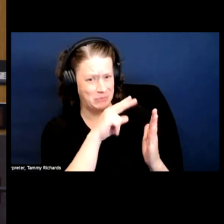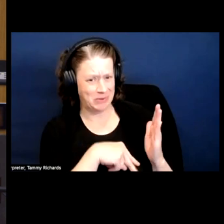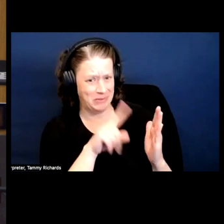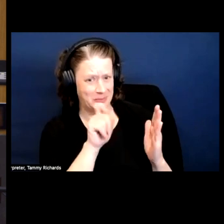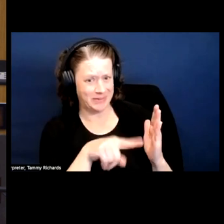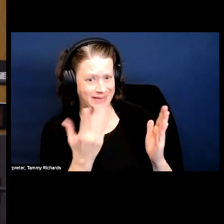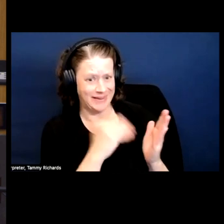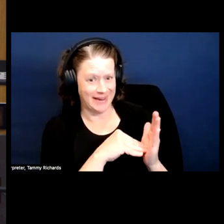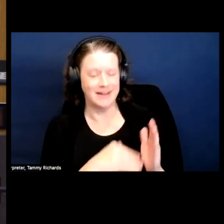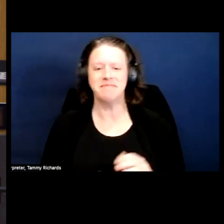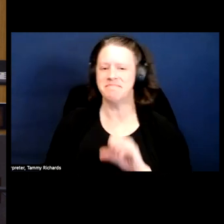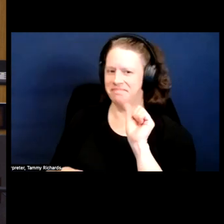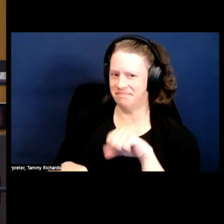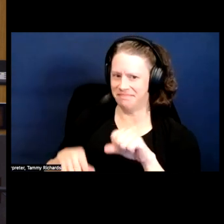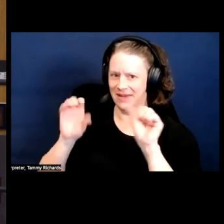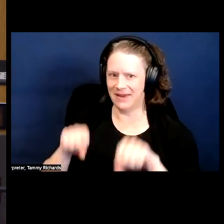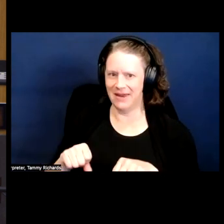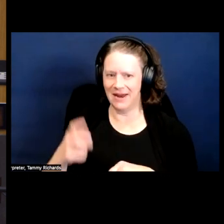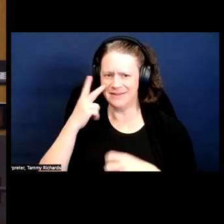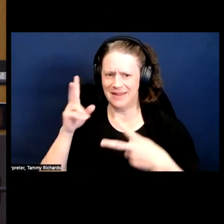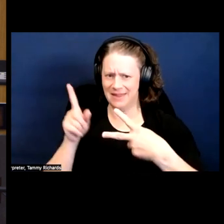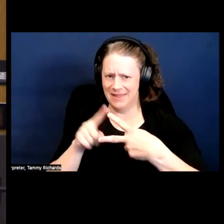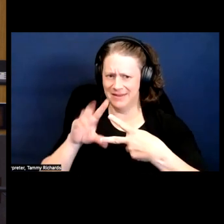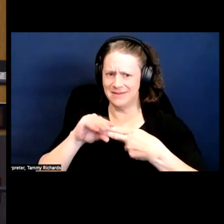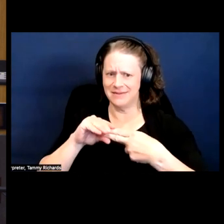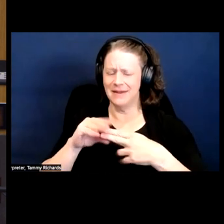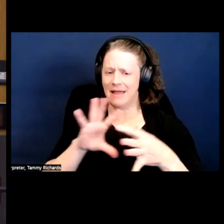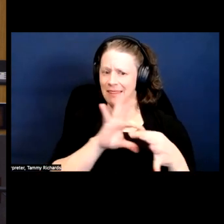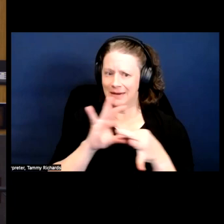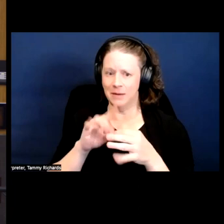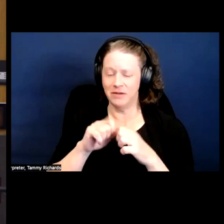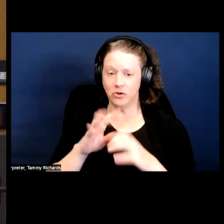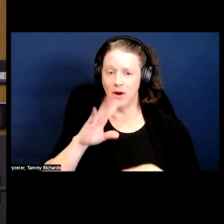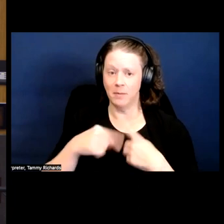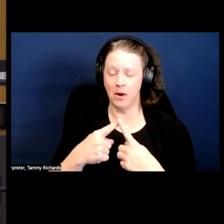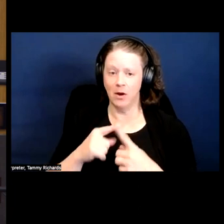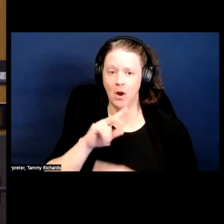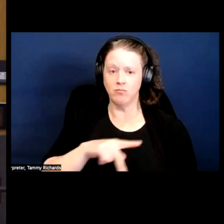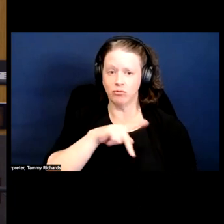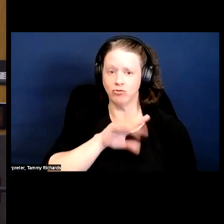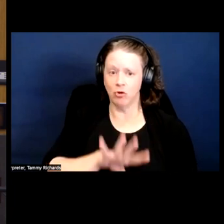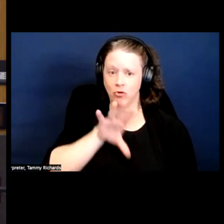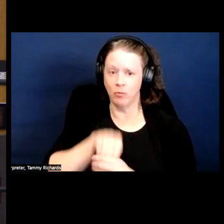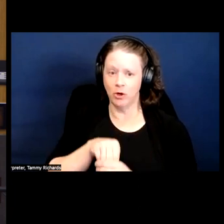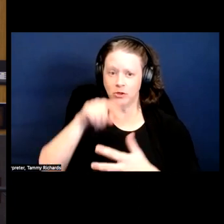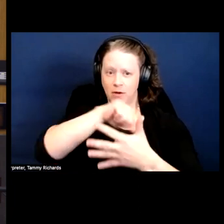I can read them again. I see these as linked because they are talking about personal incorporation of some of the